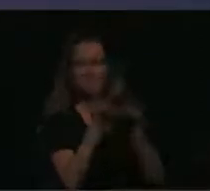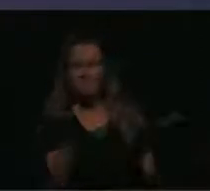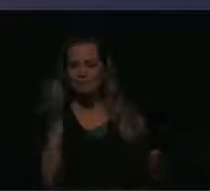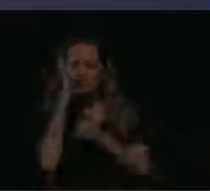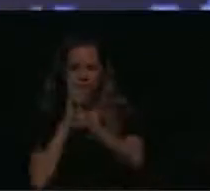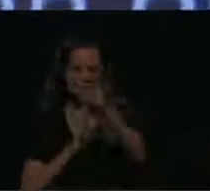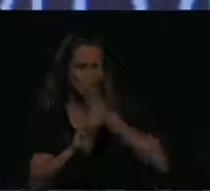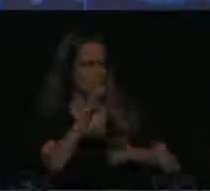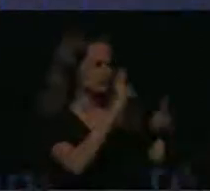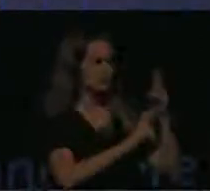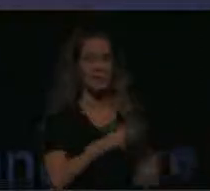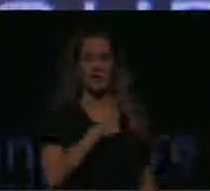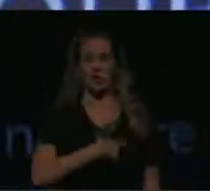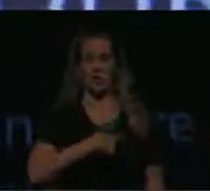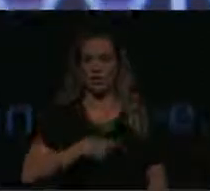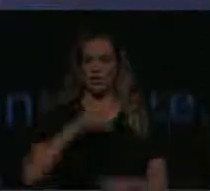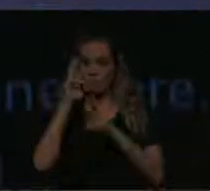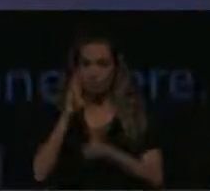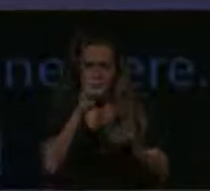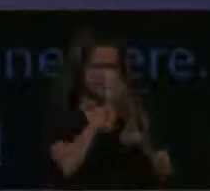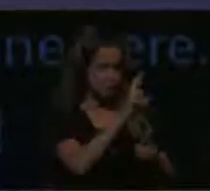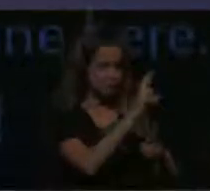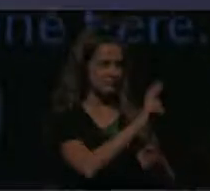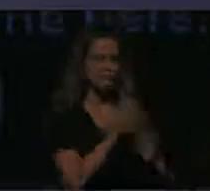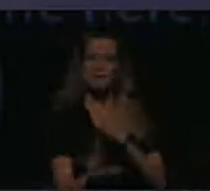each other's gender pronouns. We each get to choose our own words and names to